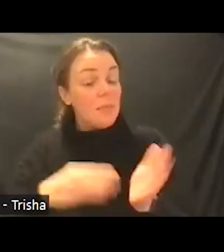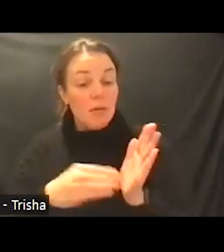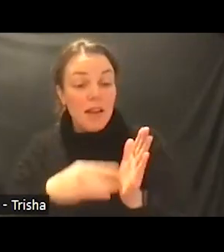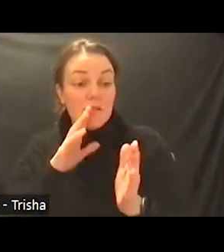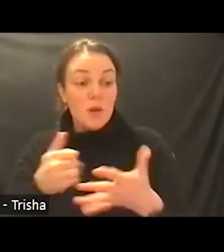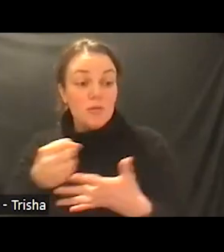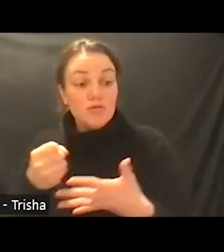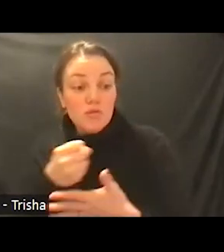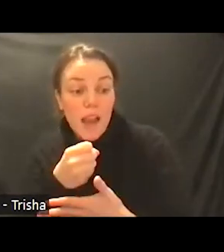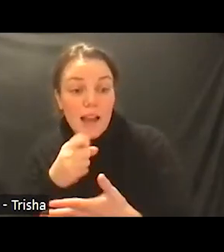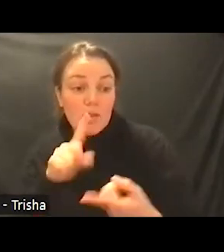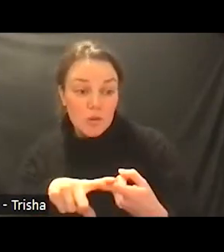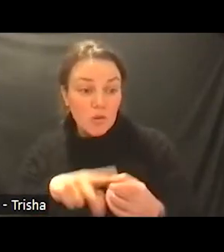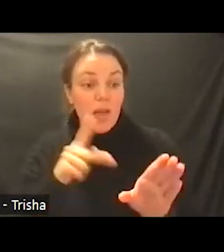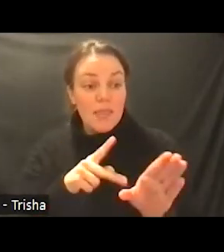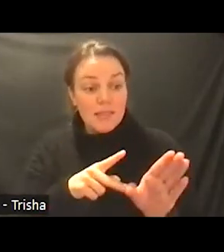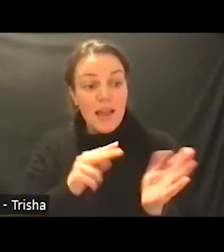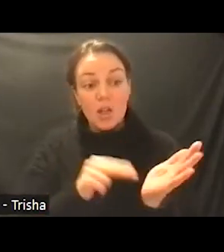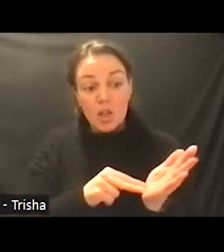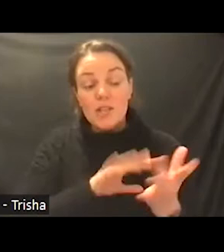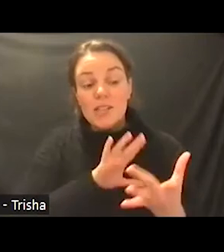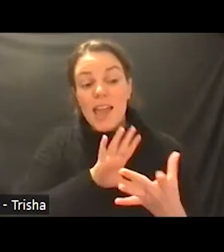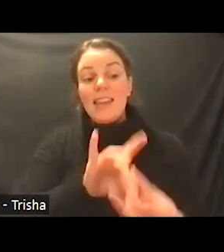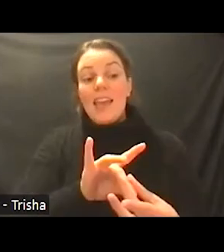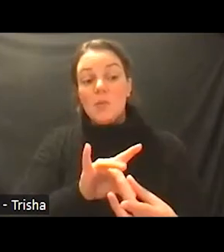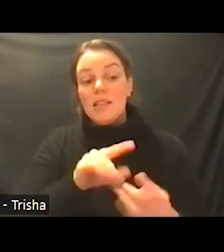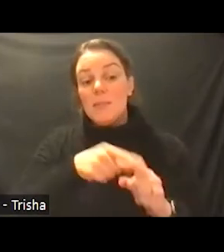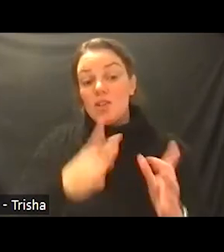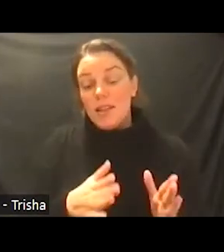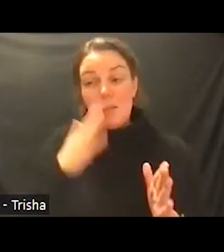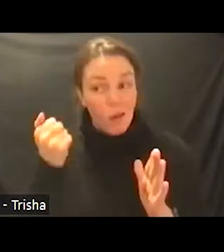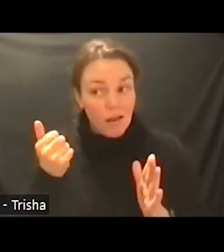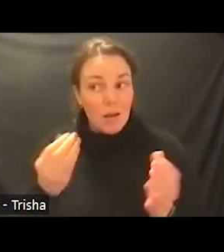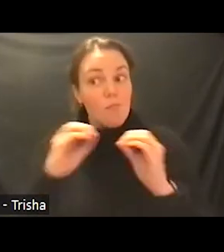to the psych nurse engagement specialist because more nursing engagement at the skilled nursing